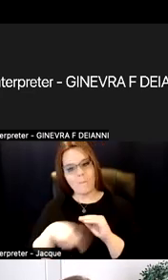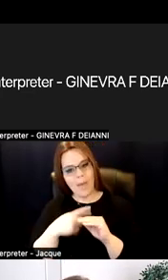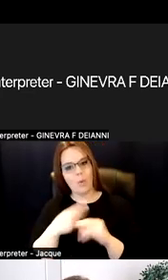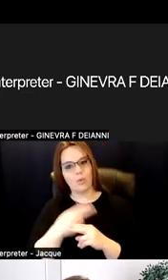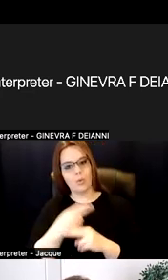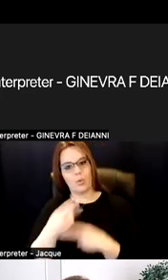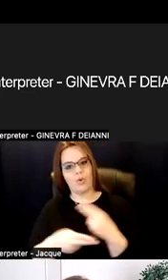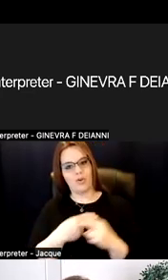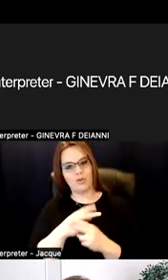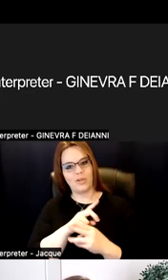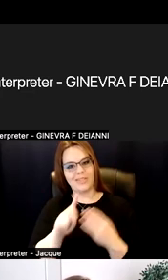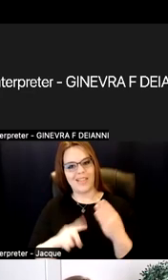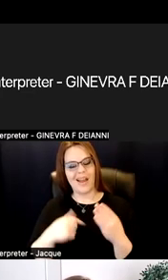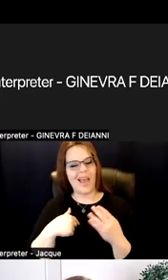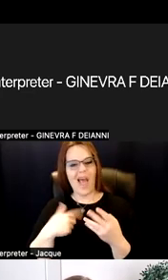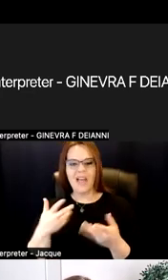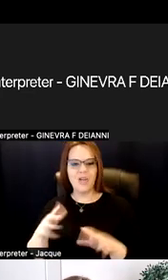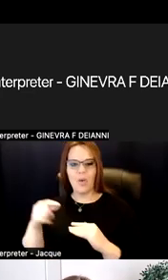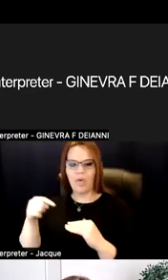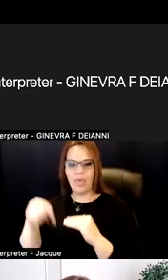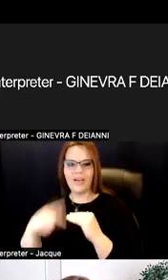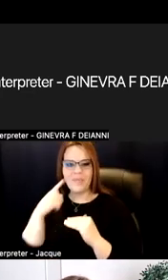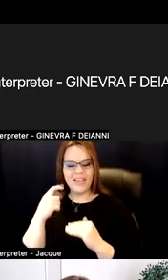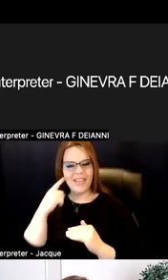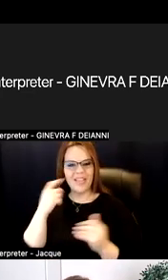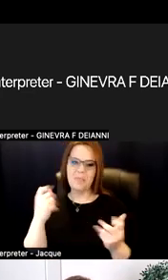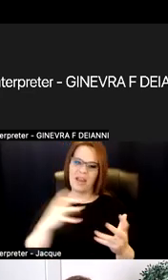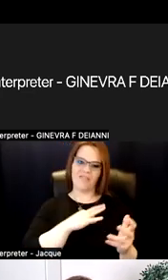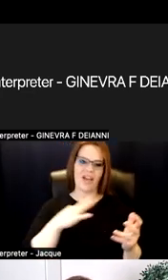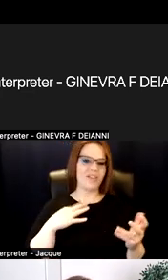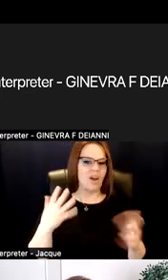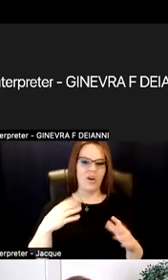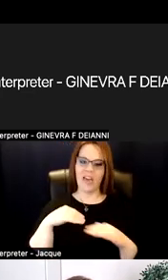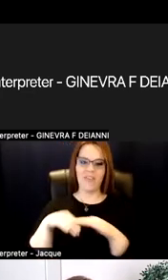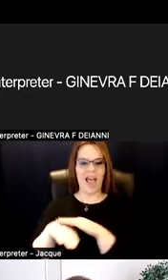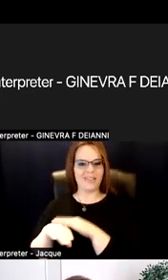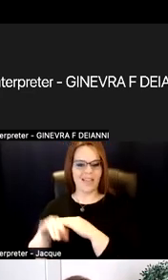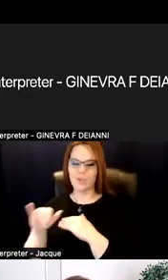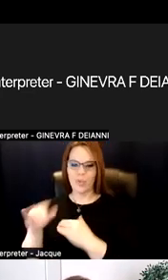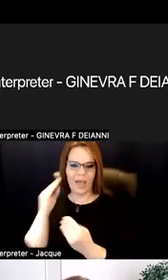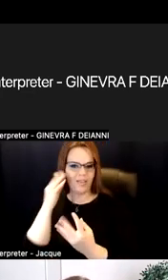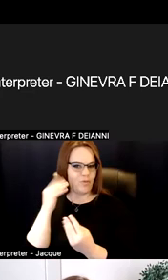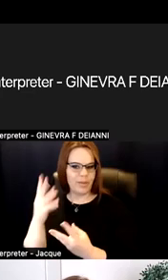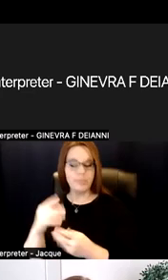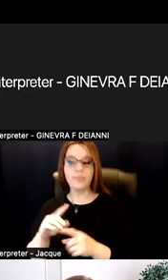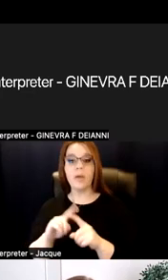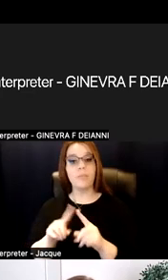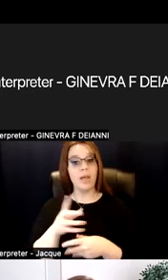because I think faculty have a lot of access to that information. But in summary, looking at multiple methods